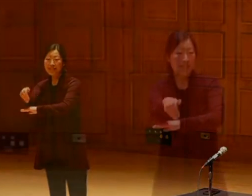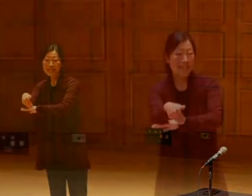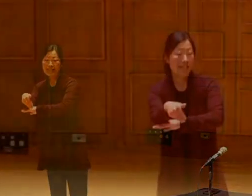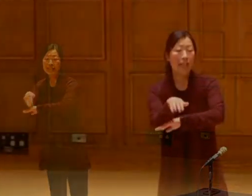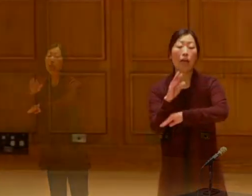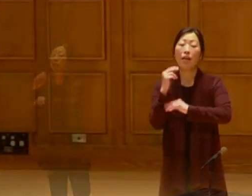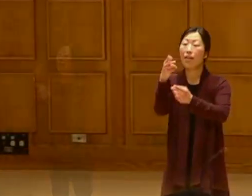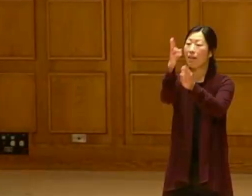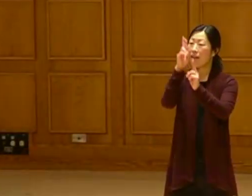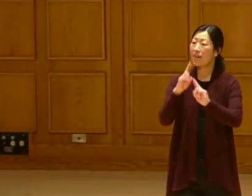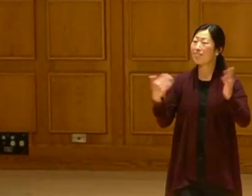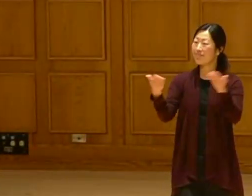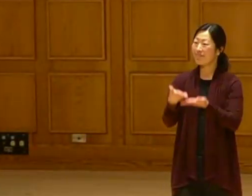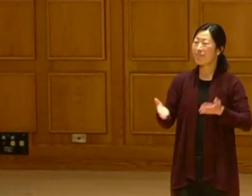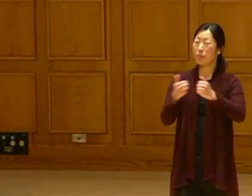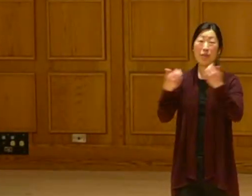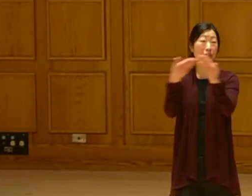It is an honor to be here with you all today.